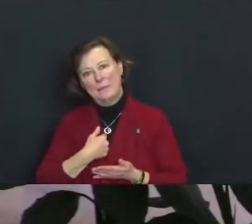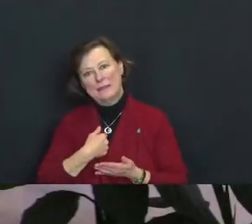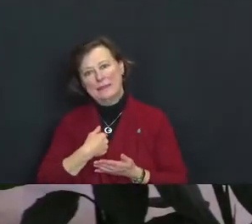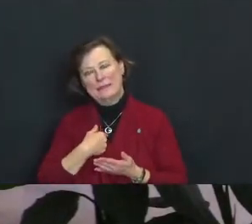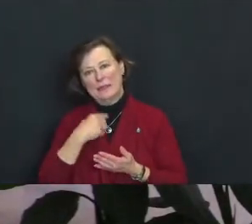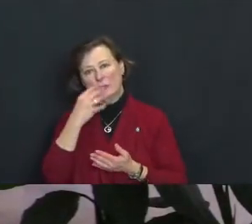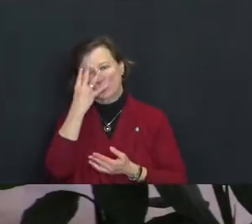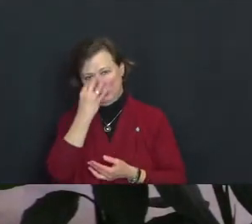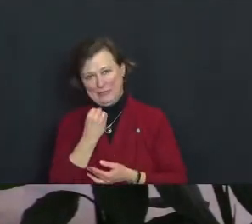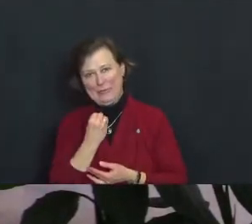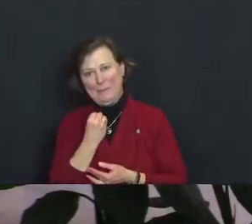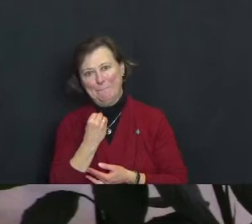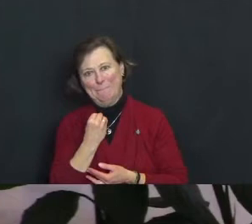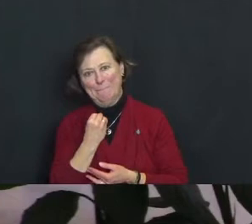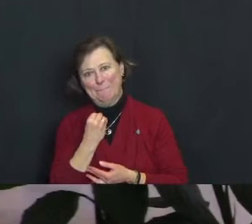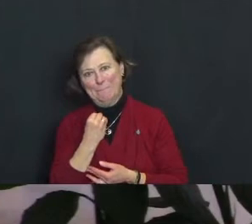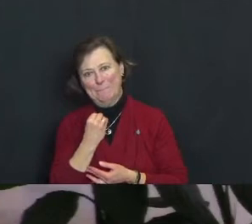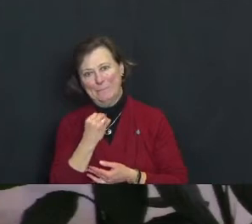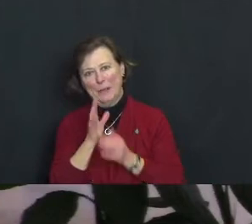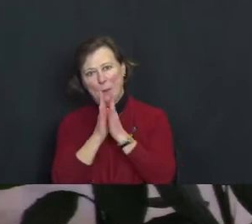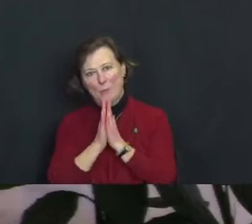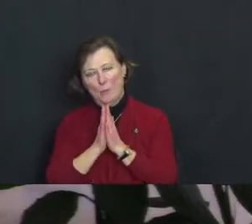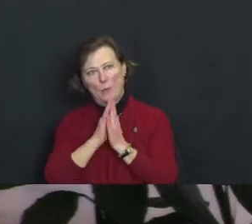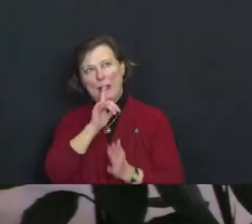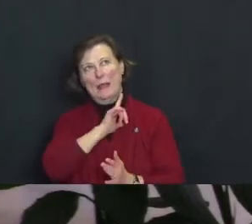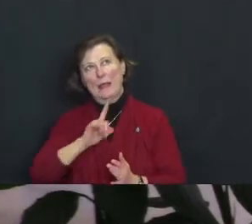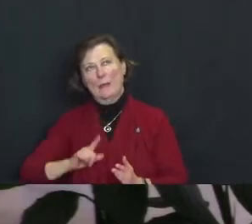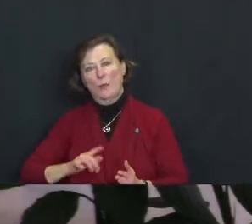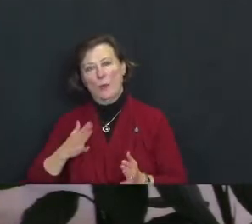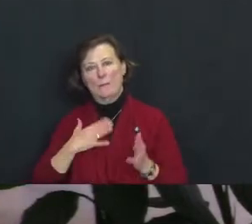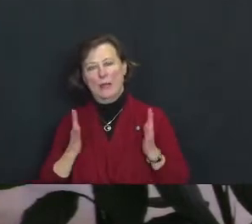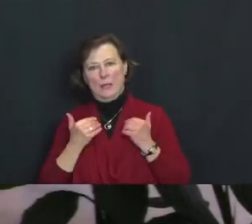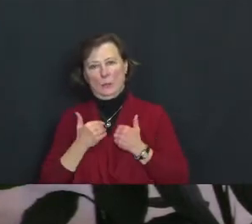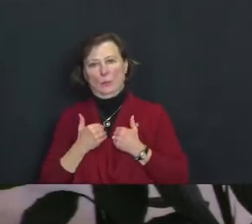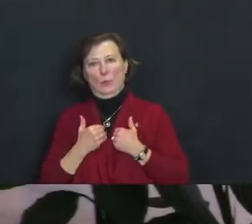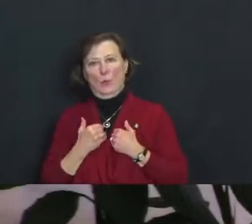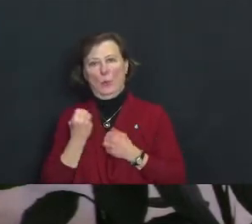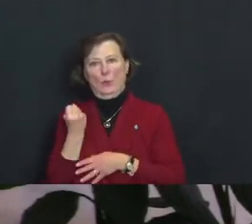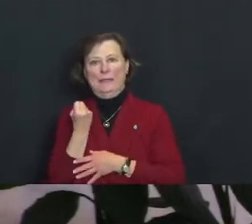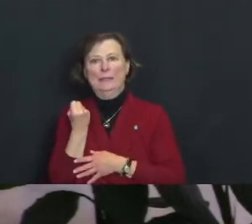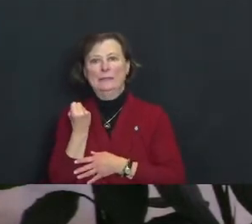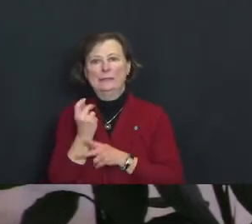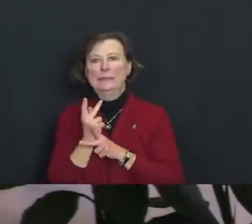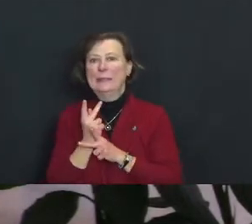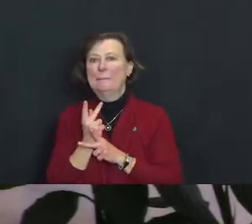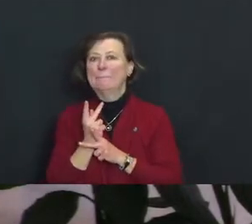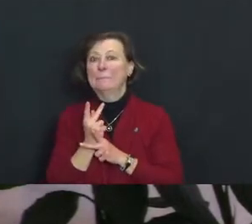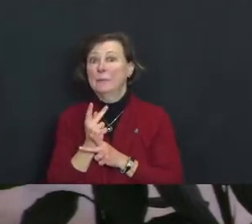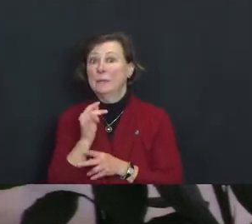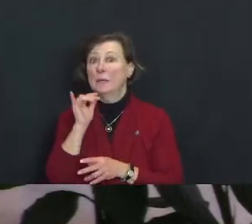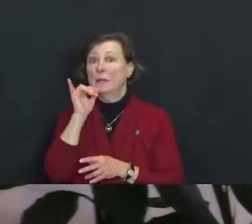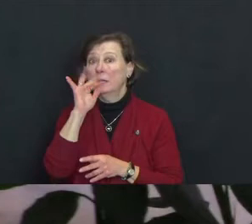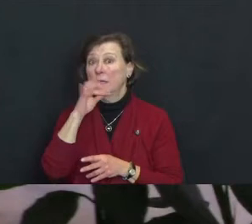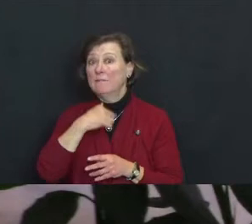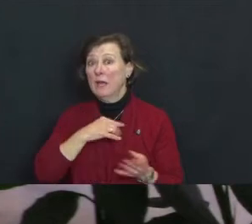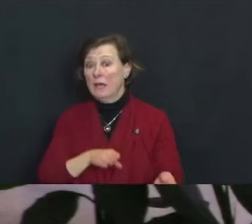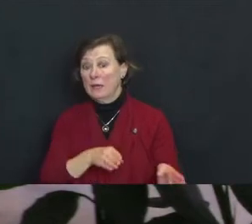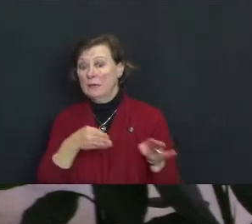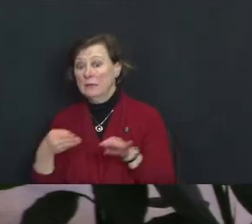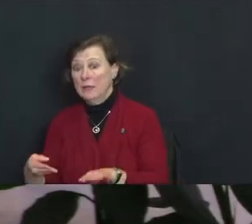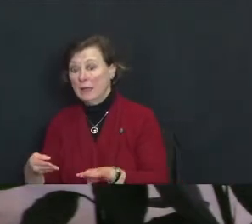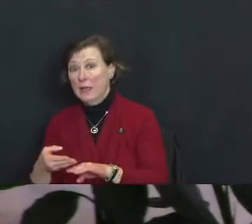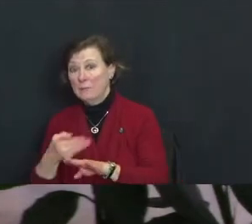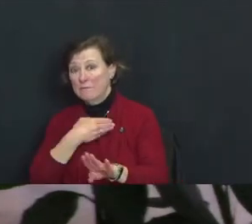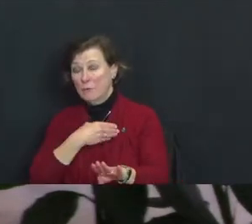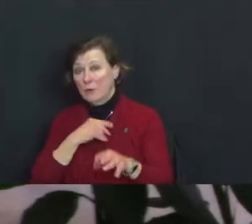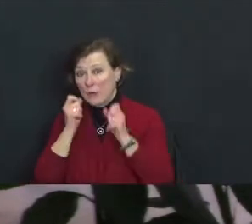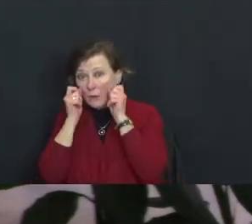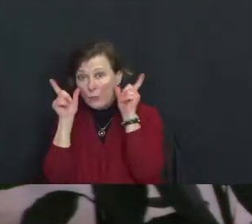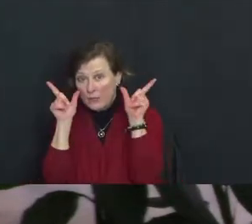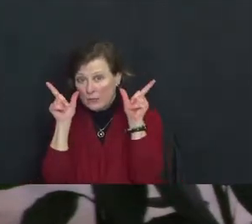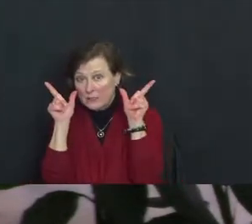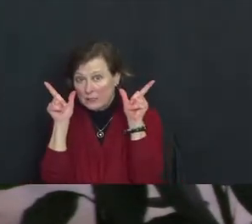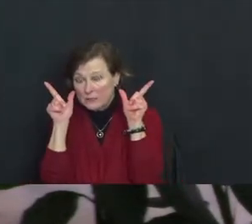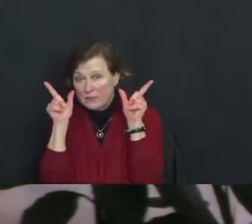I pray the lord my soul to keep. “and if I should die before I wake, I pray